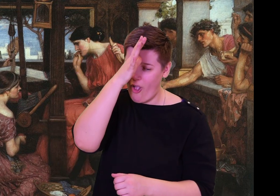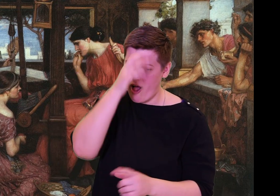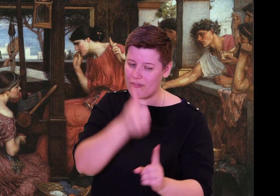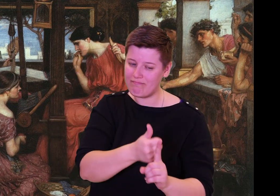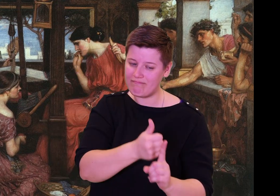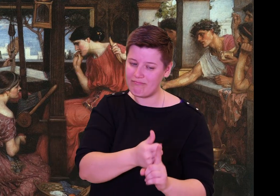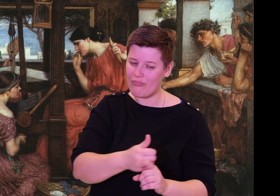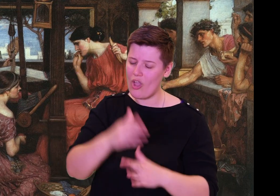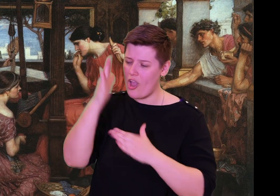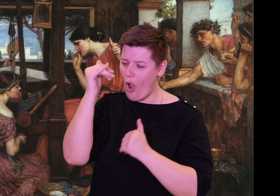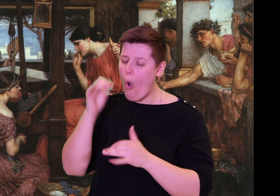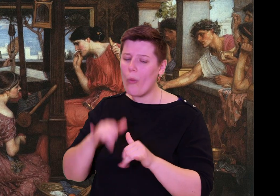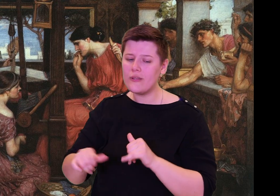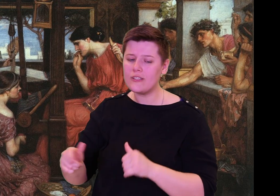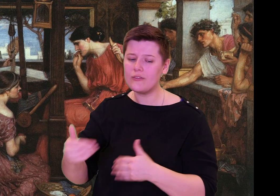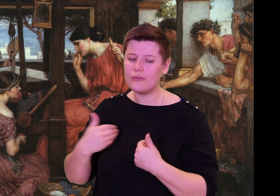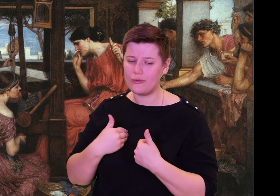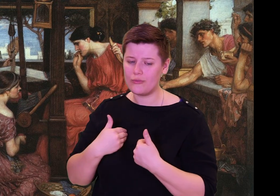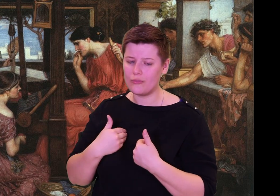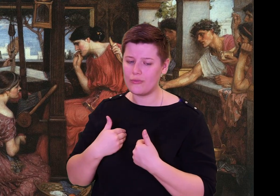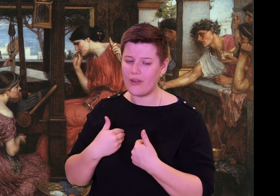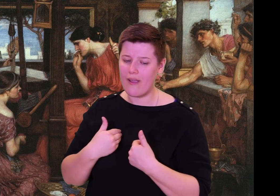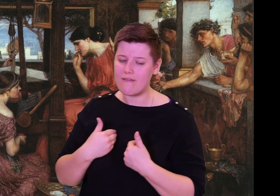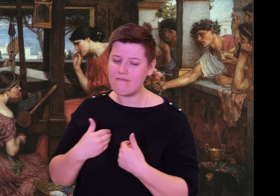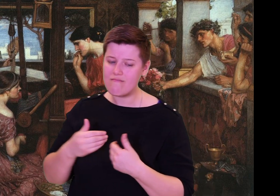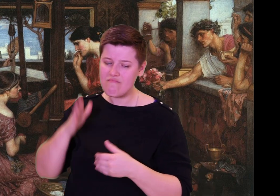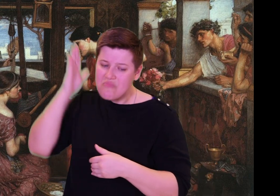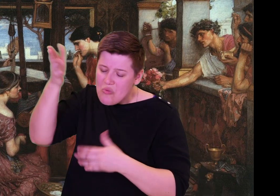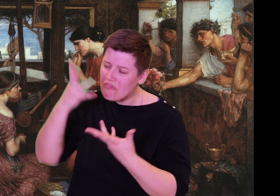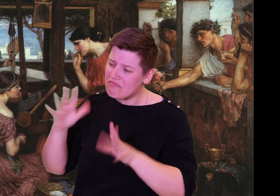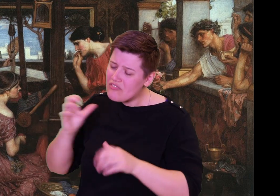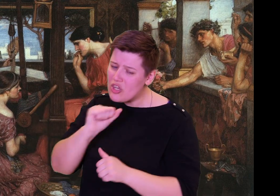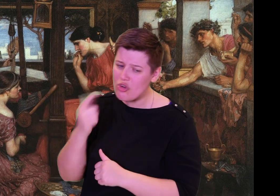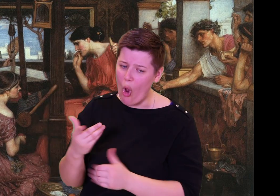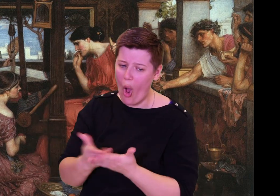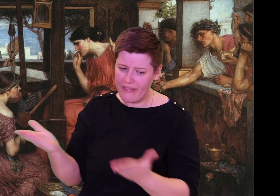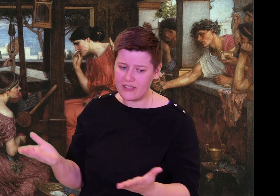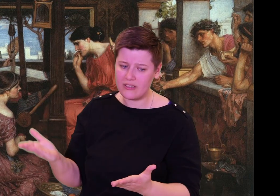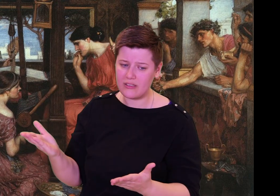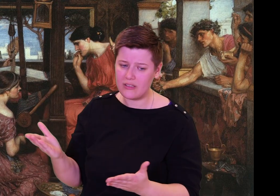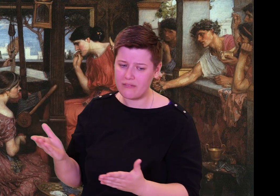You do possess your father's cunning mind, so there is hope you will do all these things.